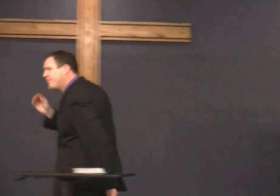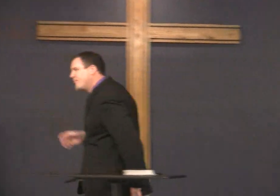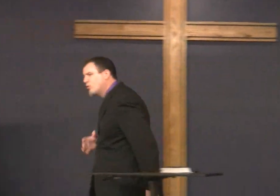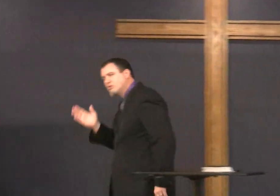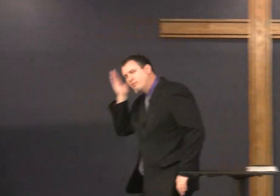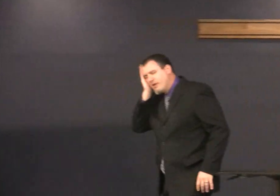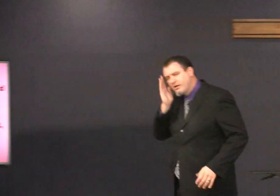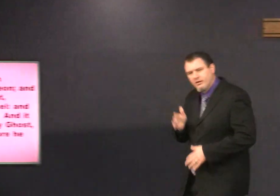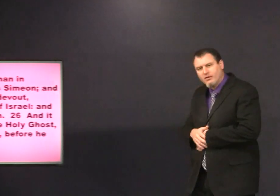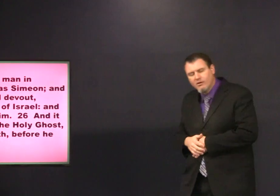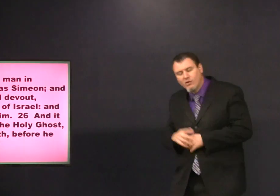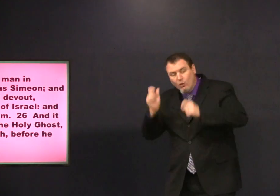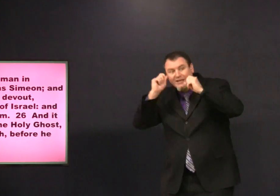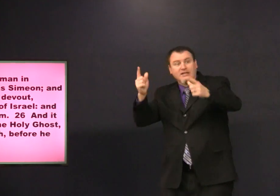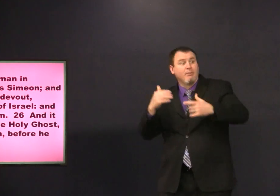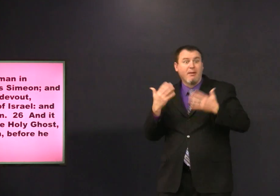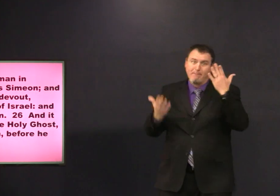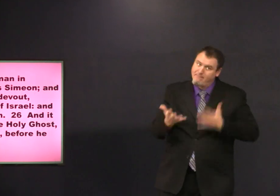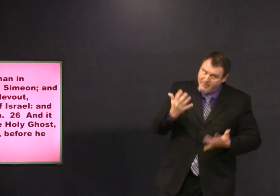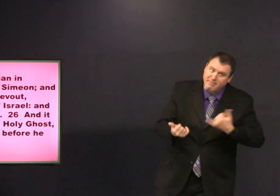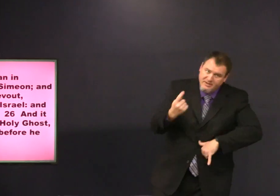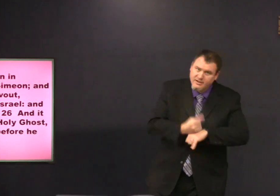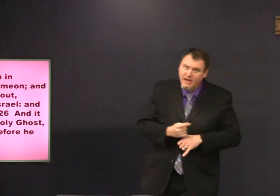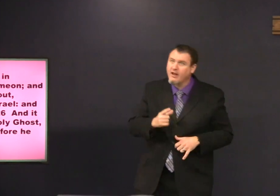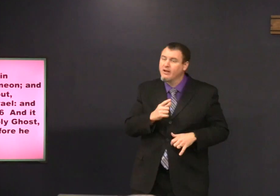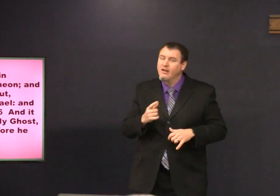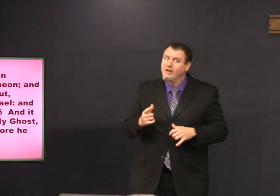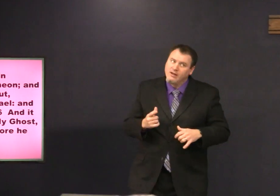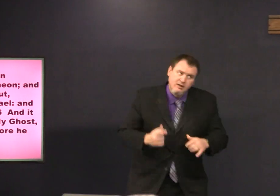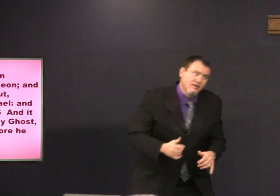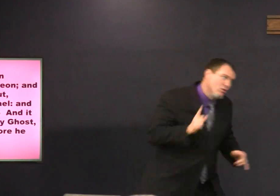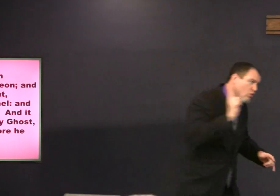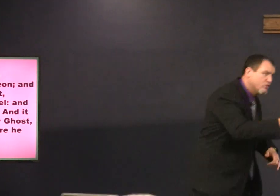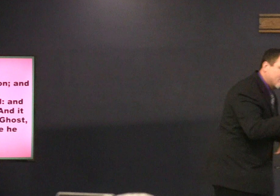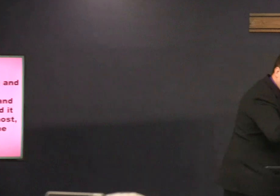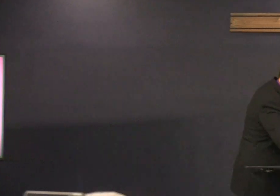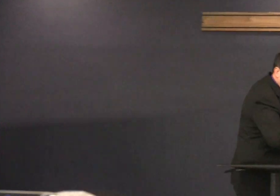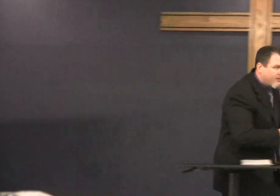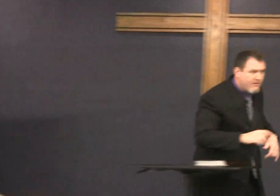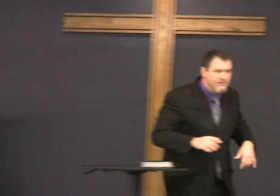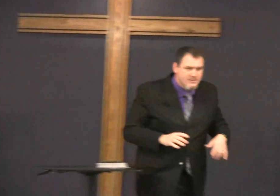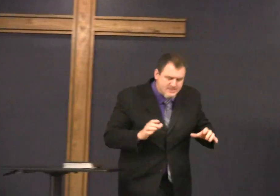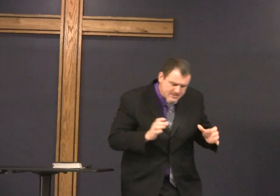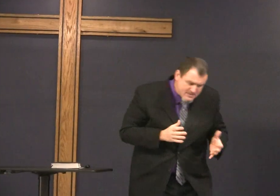go back home again goes to sleep wakes up maybe goes to the temple again